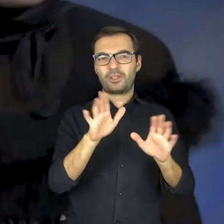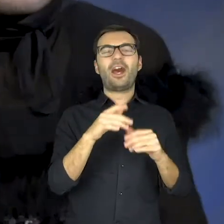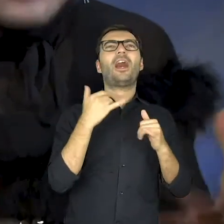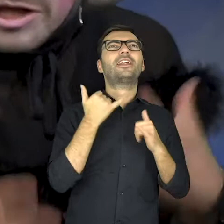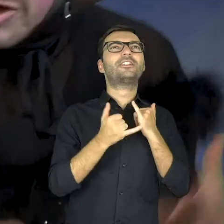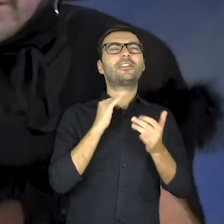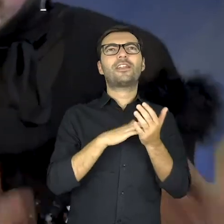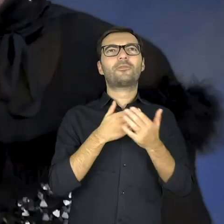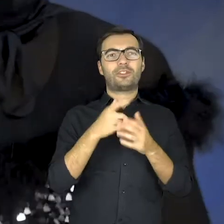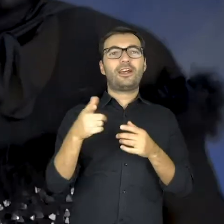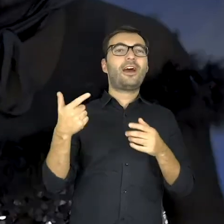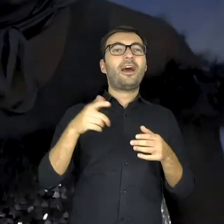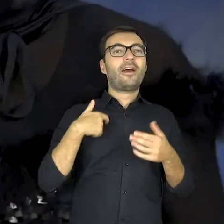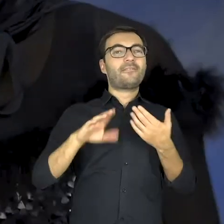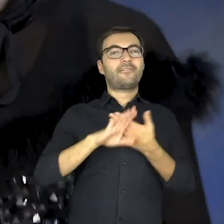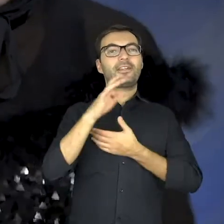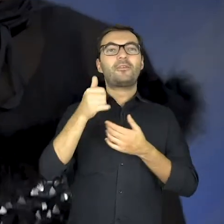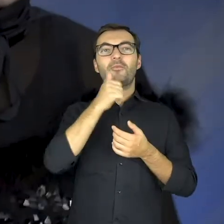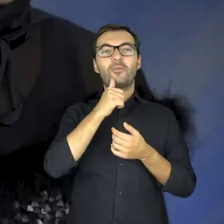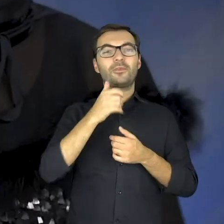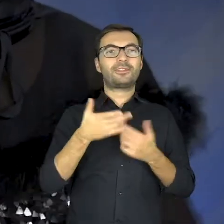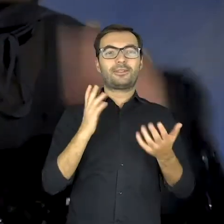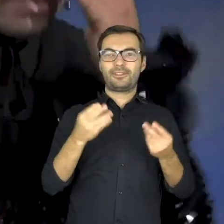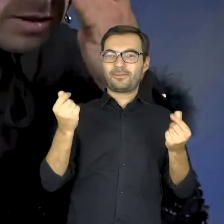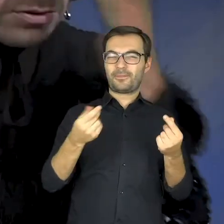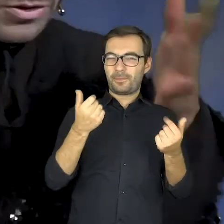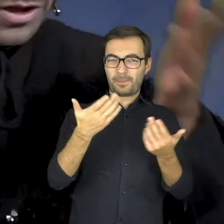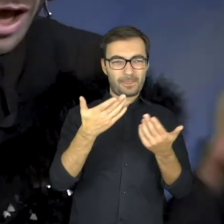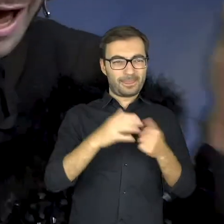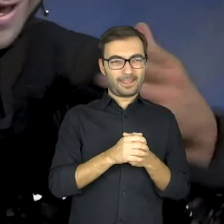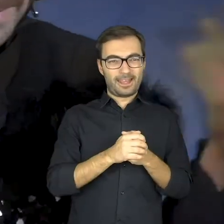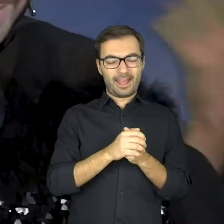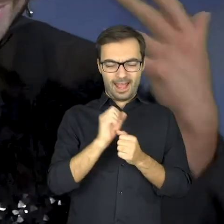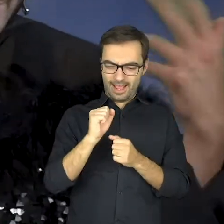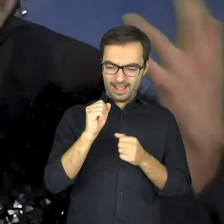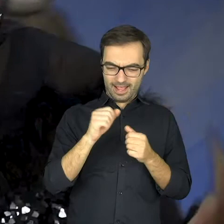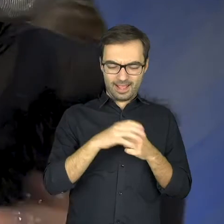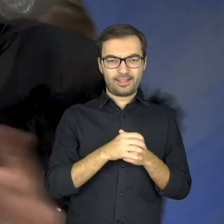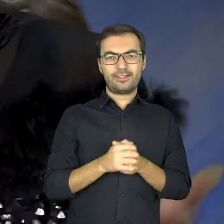And yet, what if at the hearing there will be no accomp… How’s it called? Accomparnia… Akompaniato?